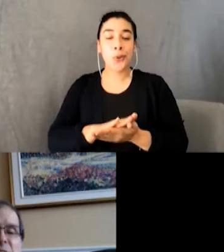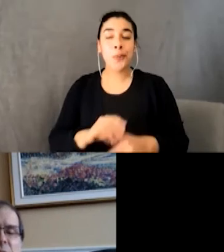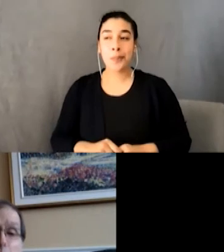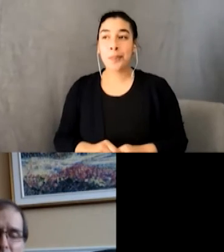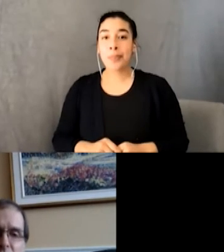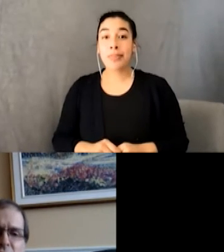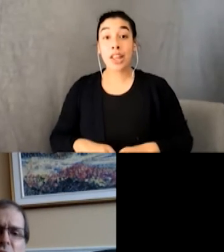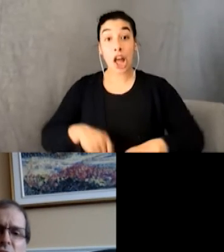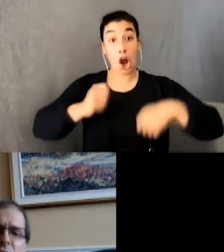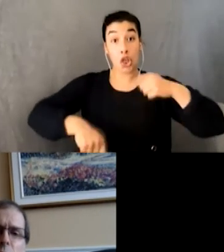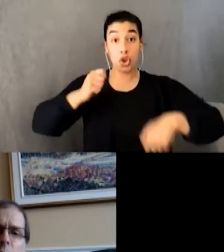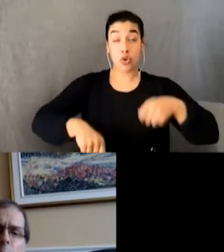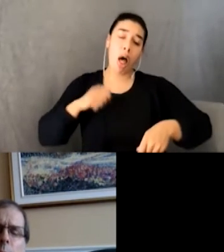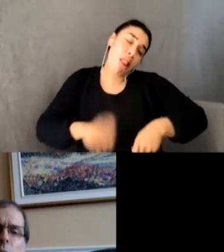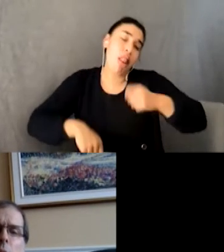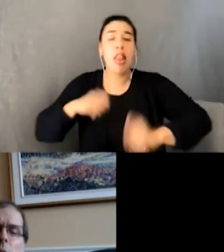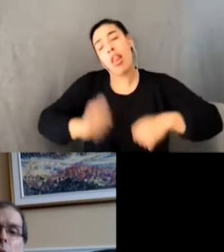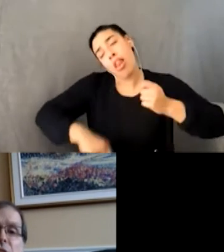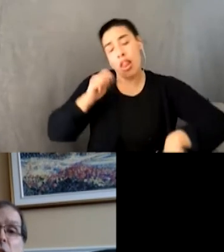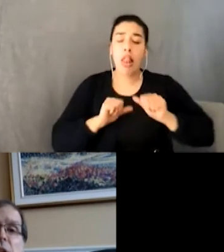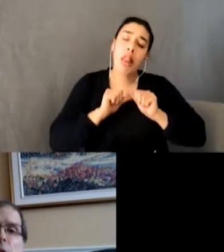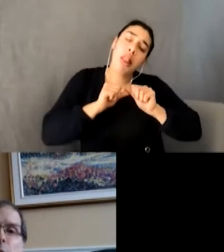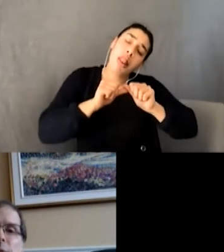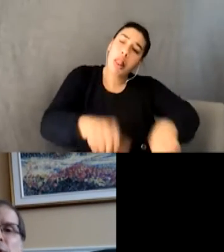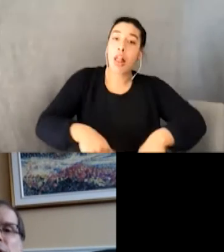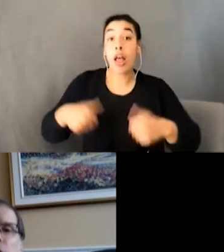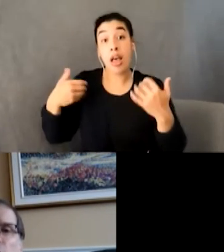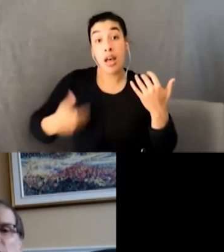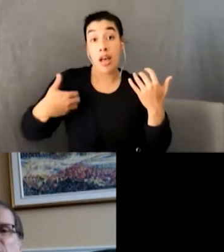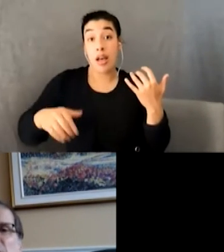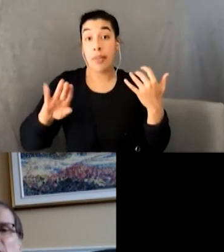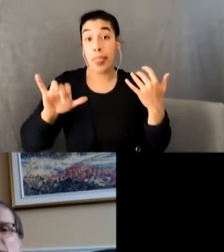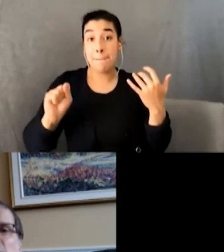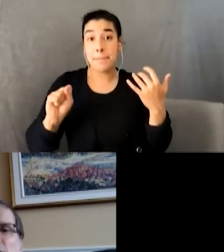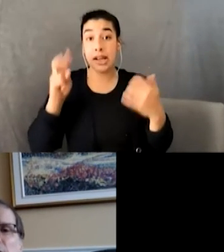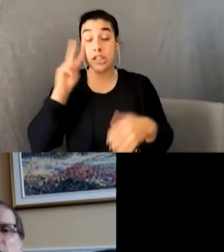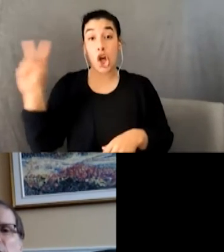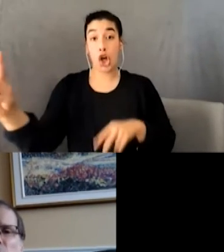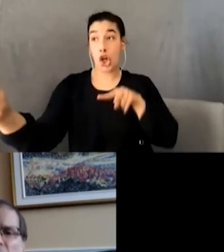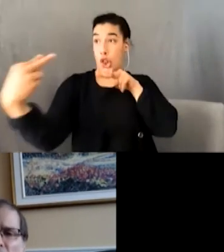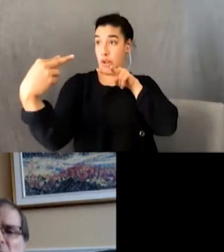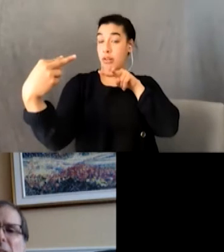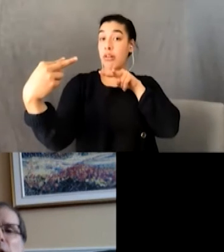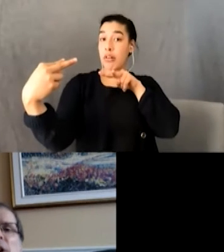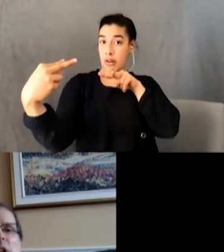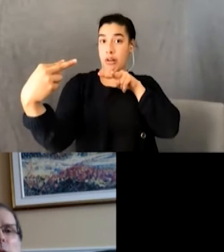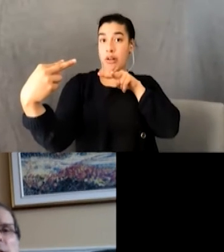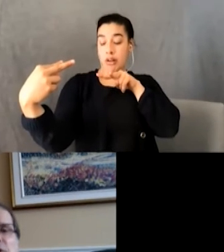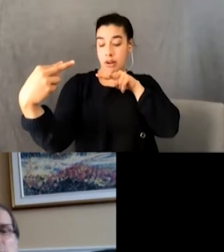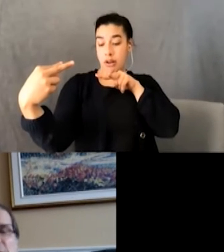oblivious, continued. A skunky odour filled the garage with a light cloud around the drum kit.